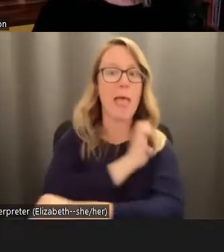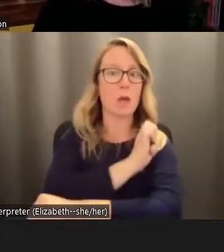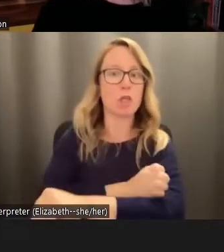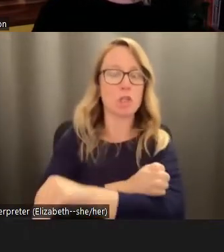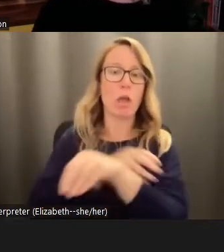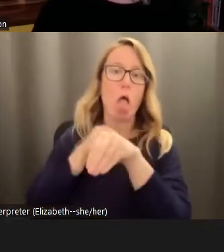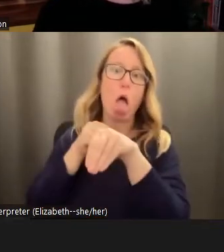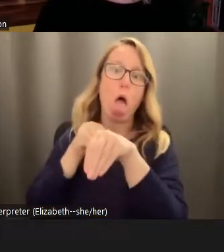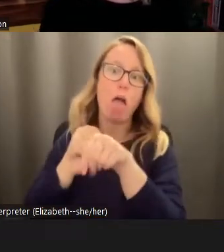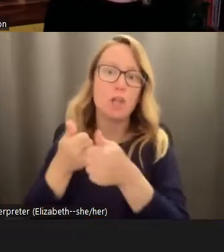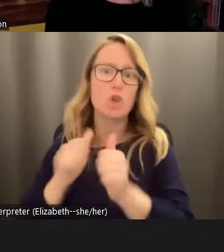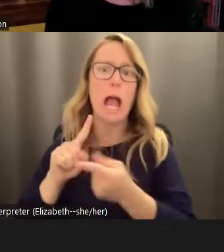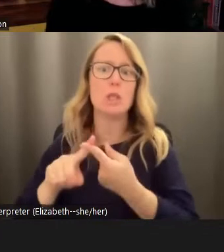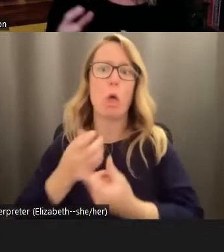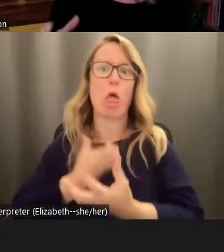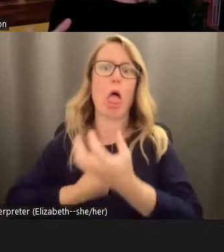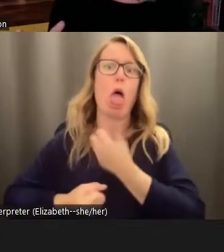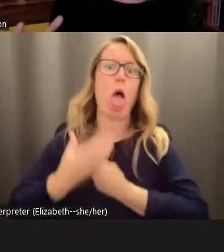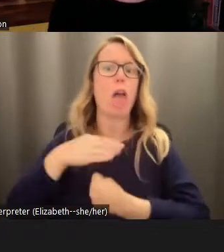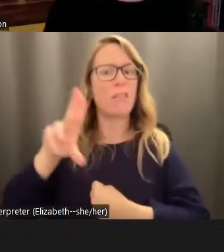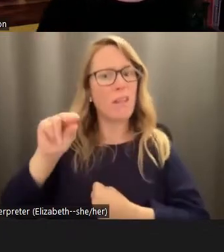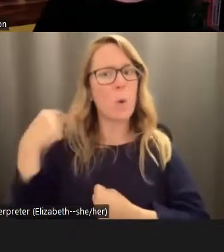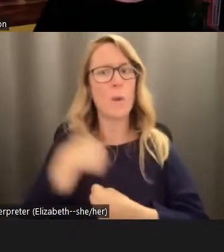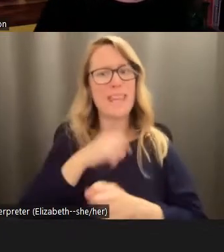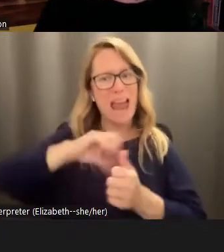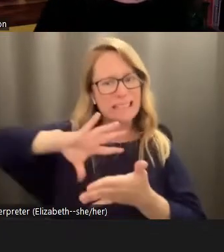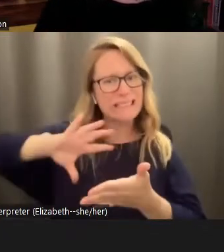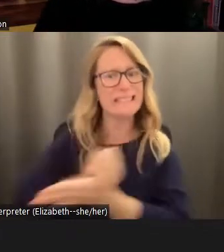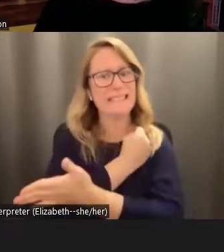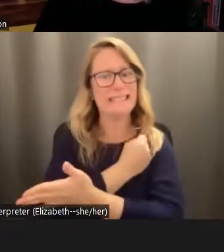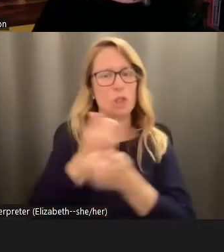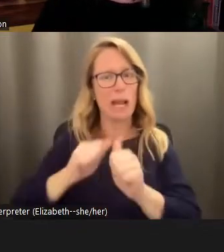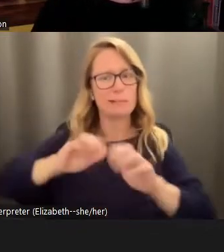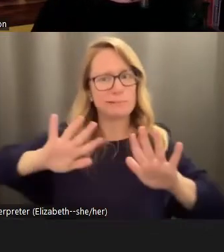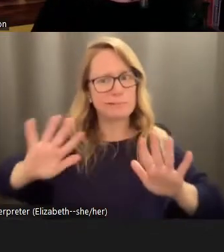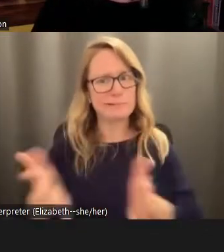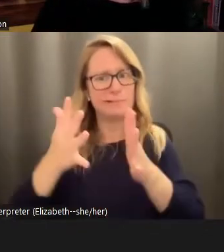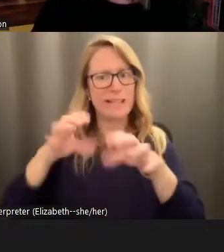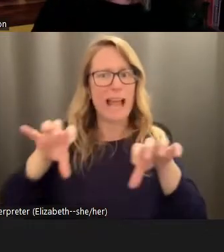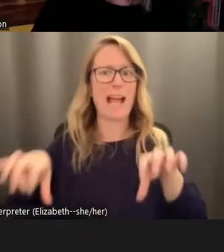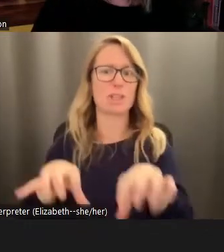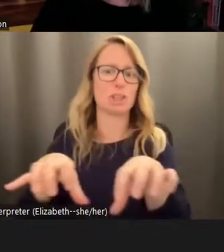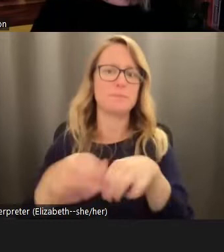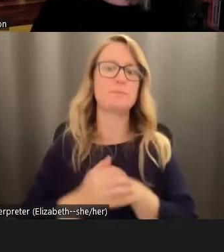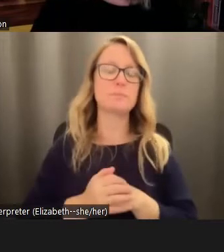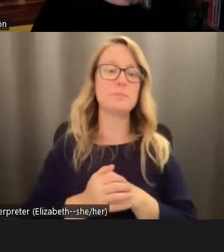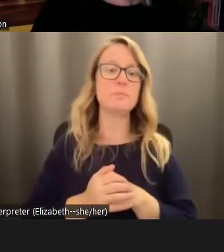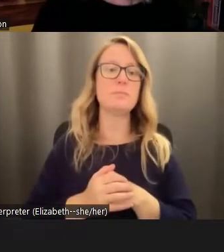to suppress grief, but we can actually harness it to rouse ourselves to action. So in other words, here, if we acknowledge